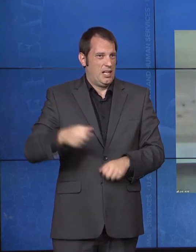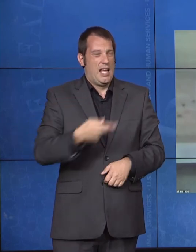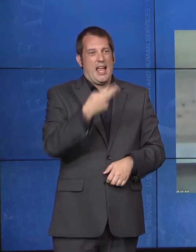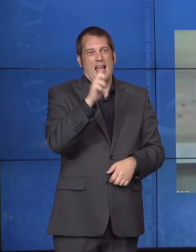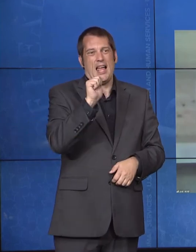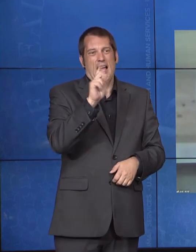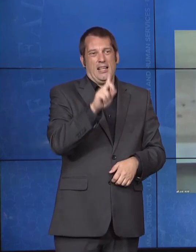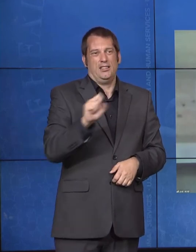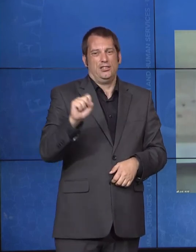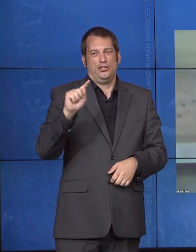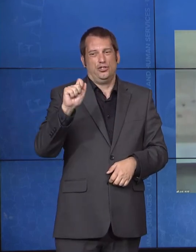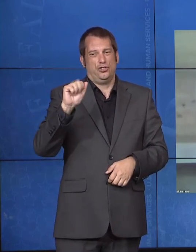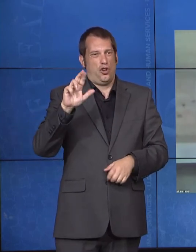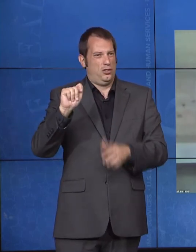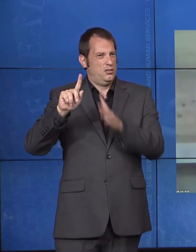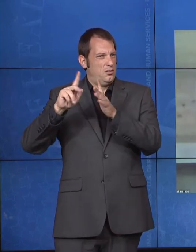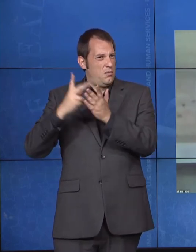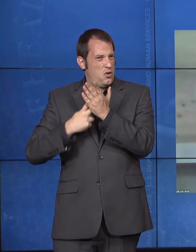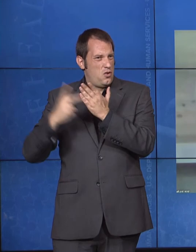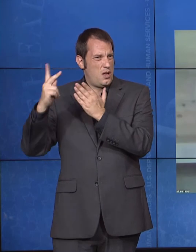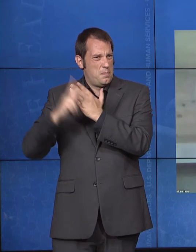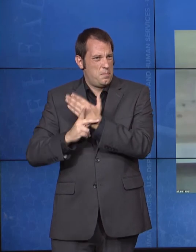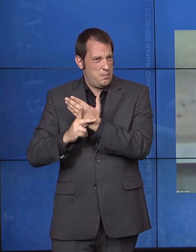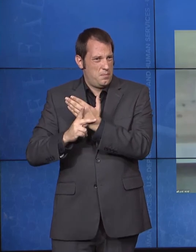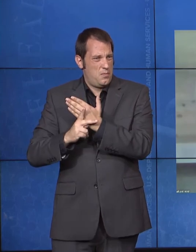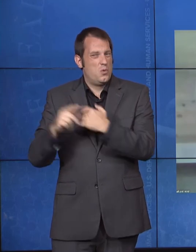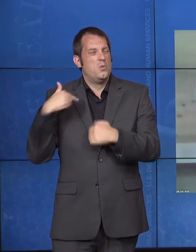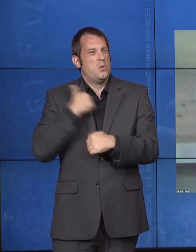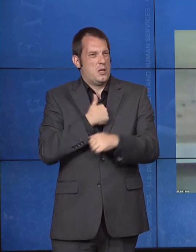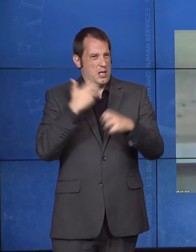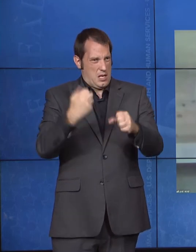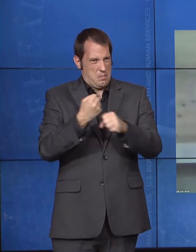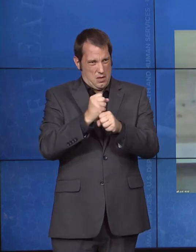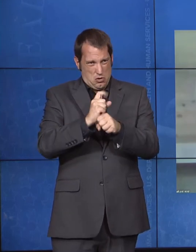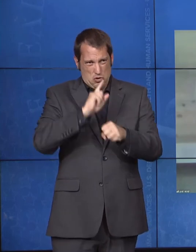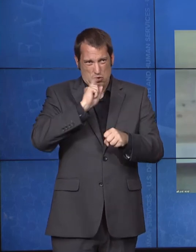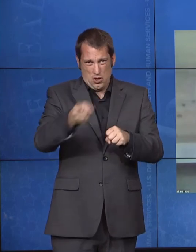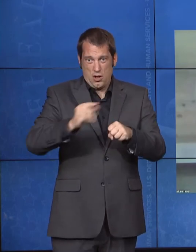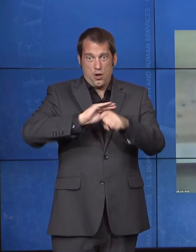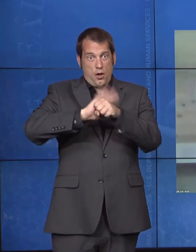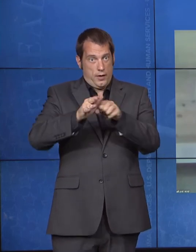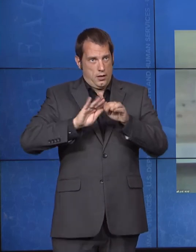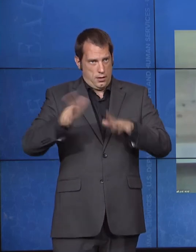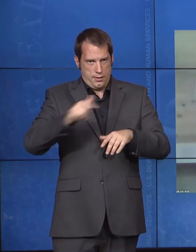doesn't stop them from receiving the services and education that they need, and they have